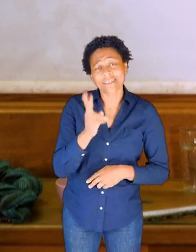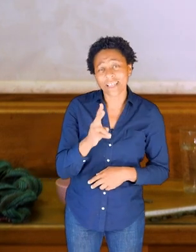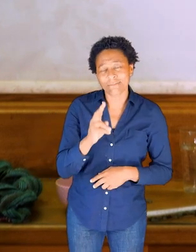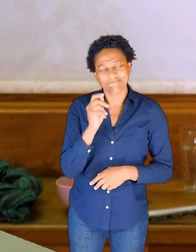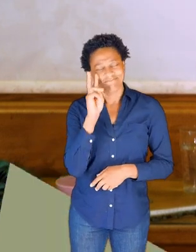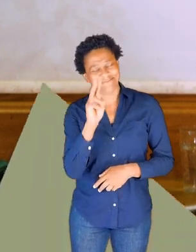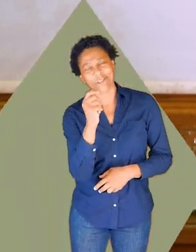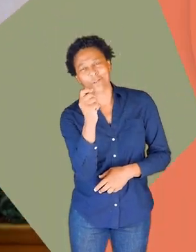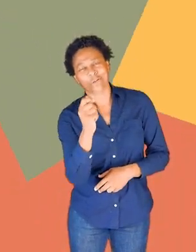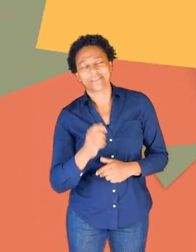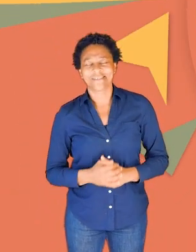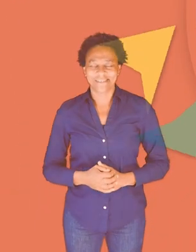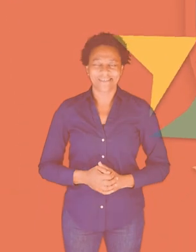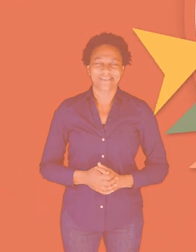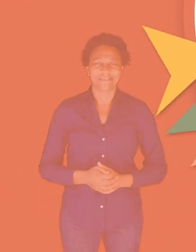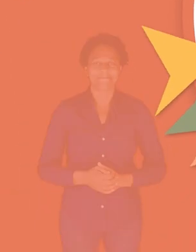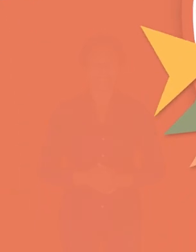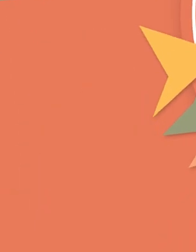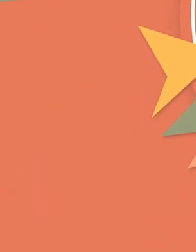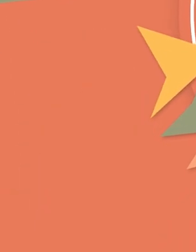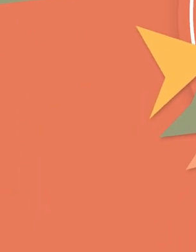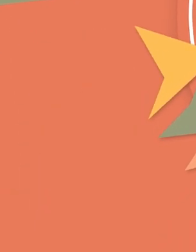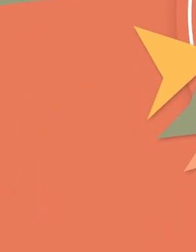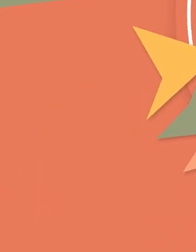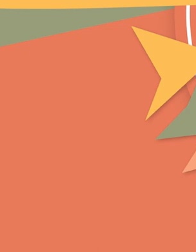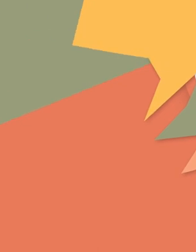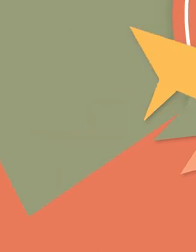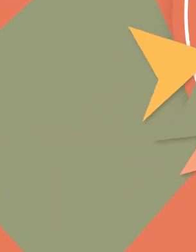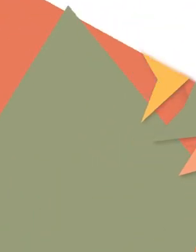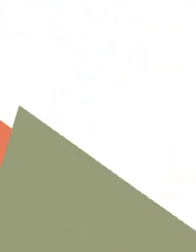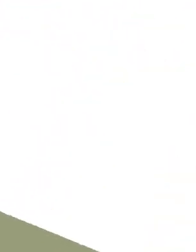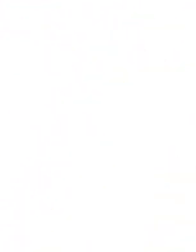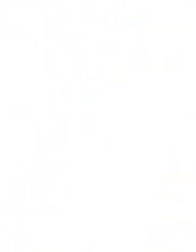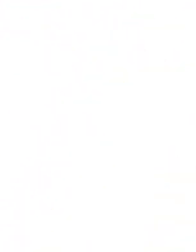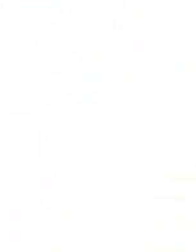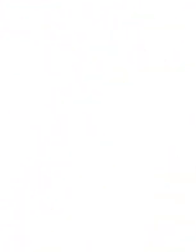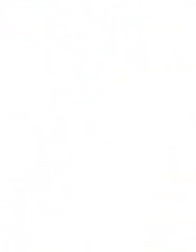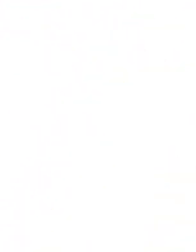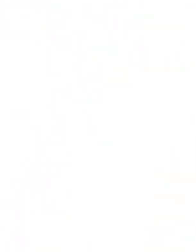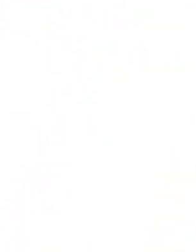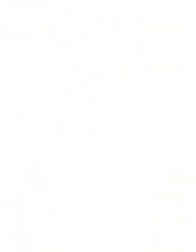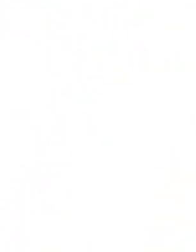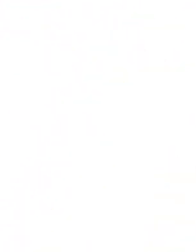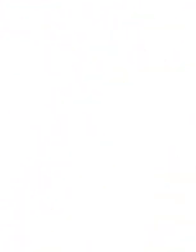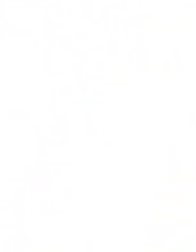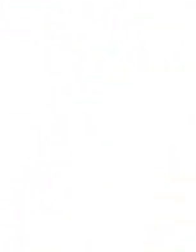[TEXT] Home Practice. Stopgap Dance Company.